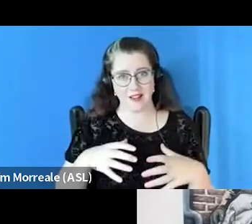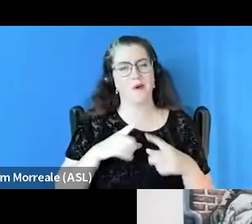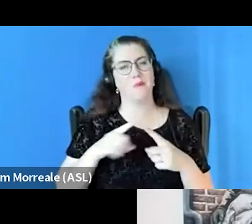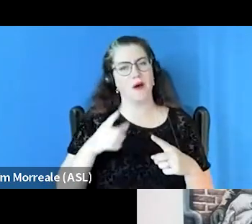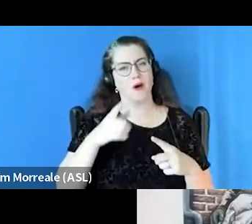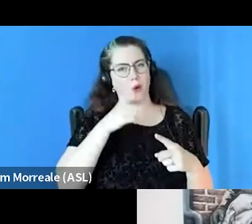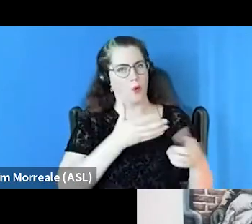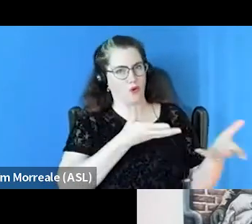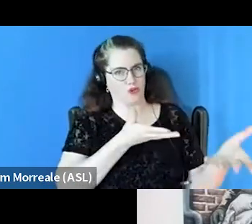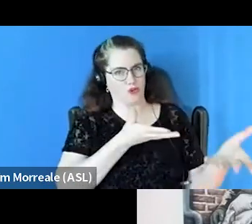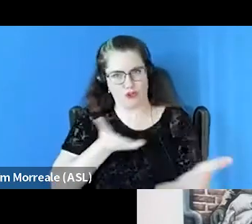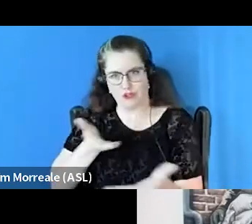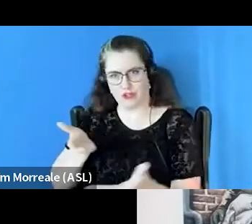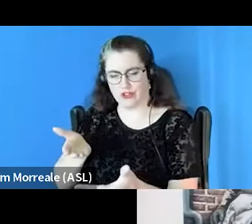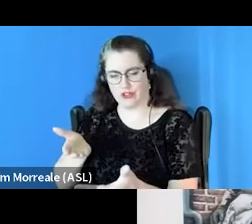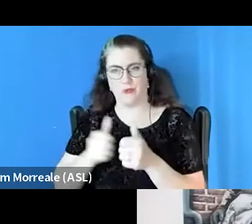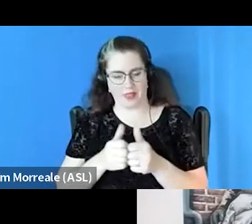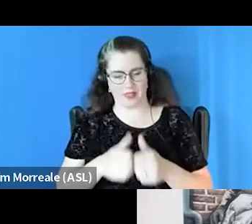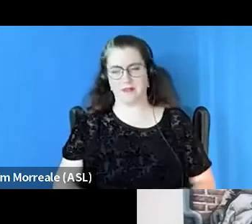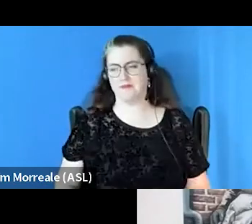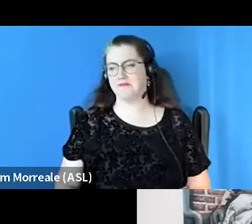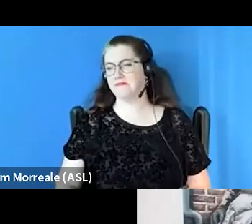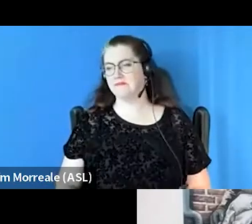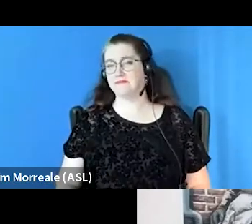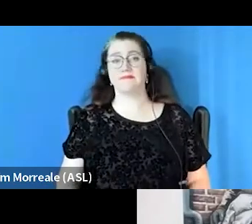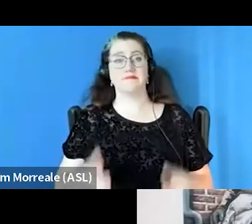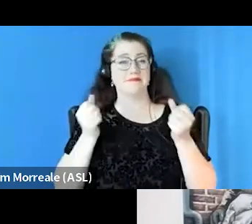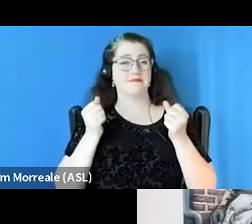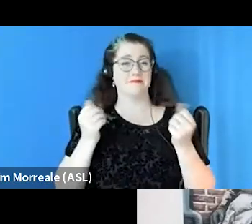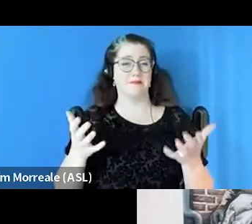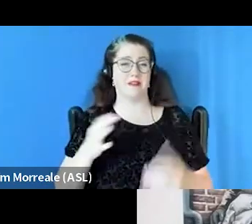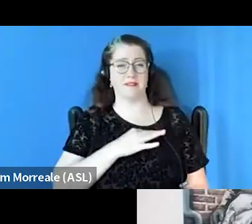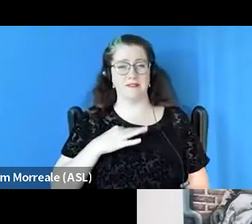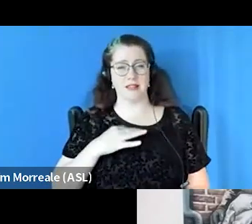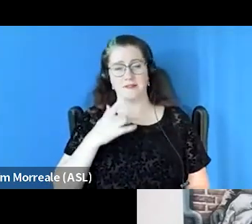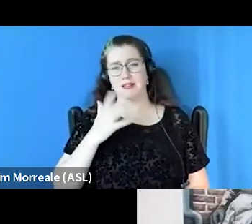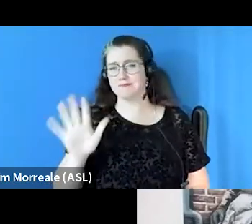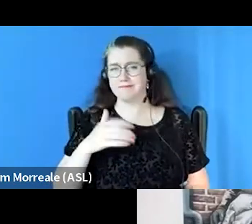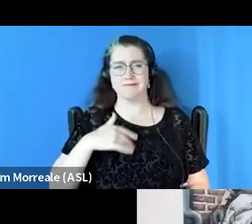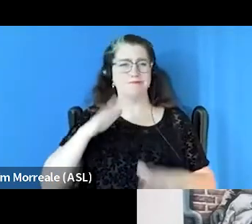is that many of the staff tell me it's great that we have all these perks,